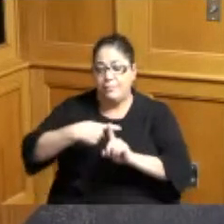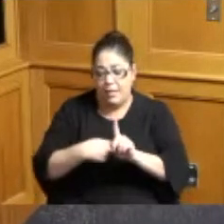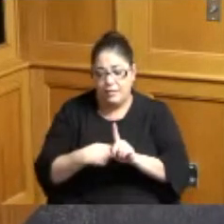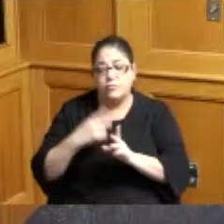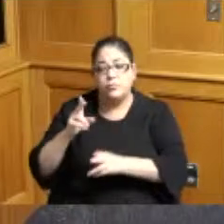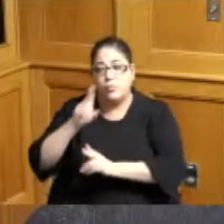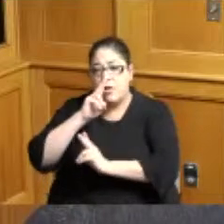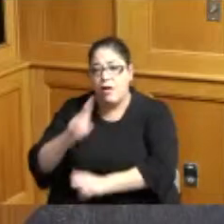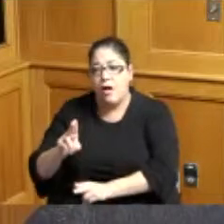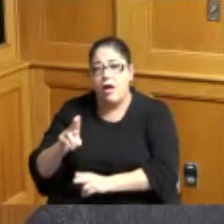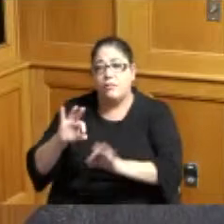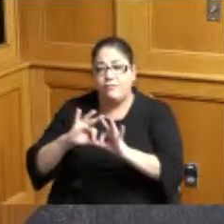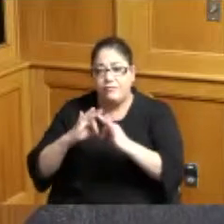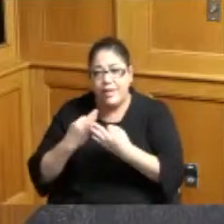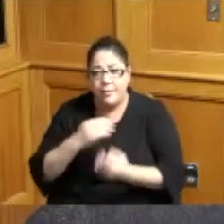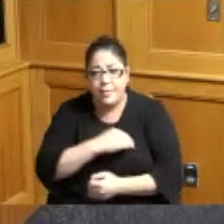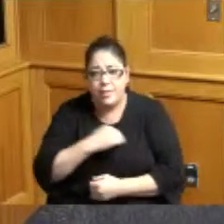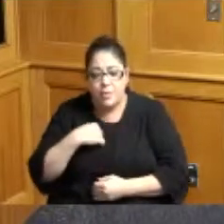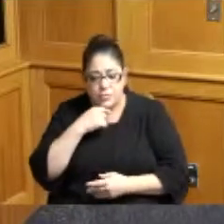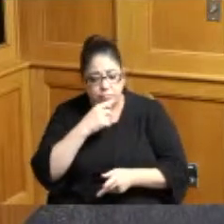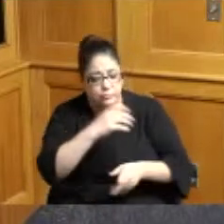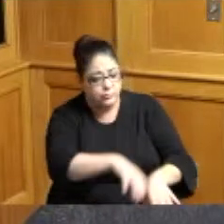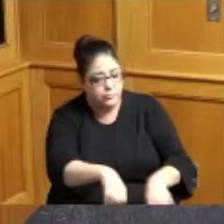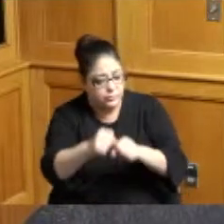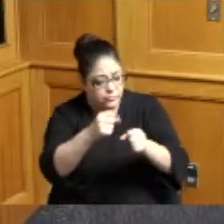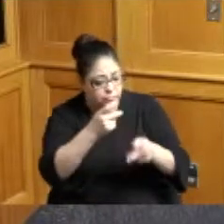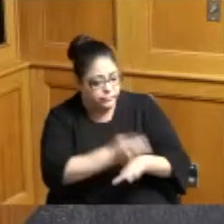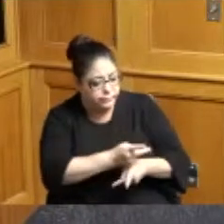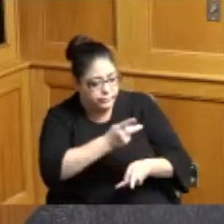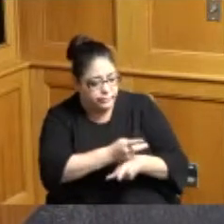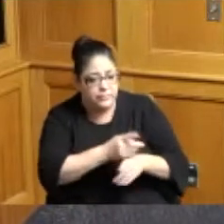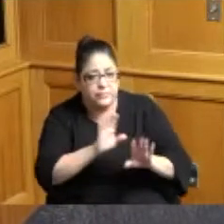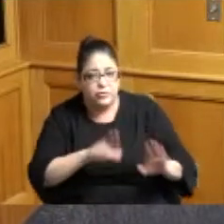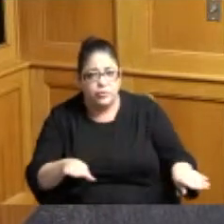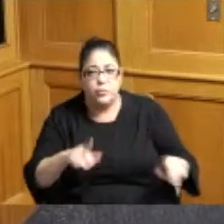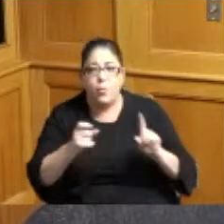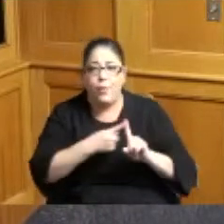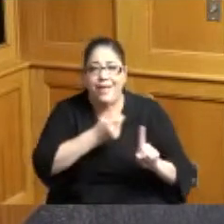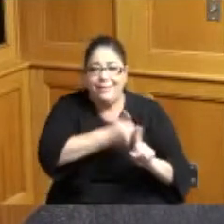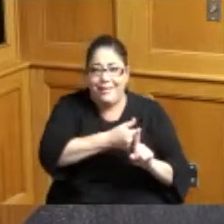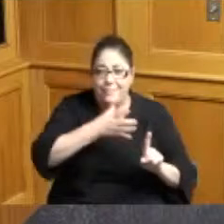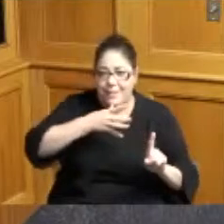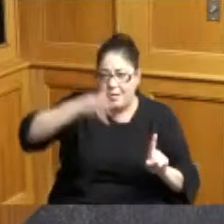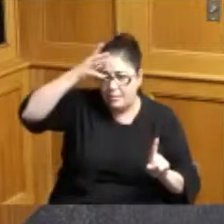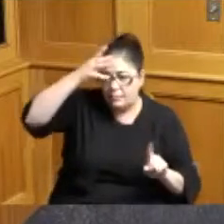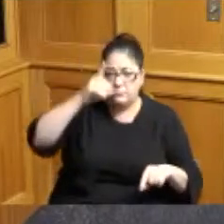over the care of children in their families with the children's parents when the children's parents